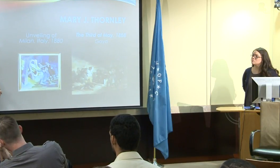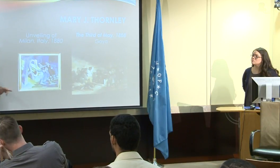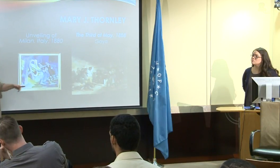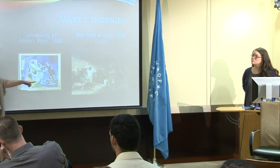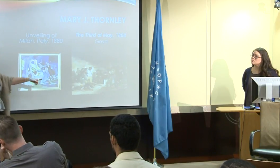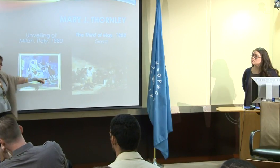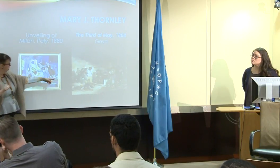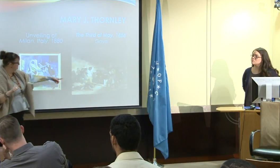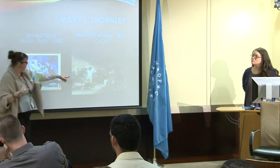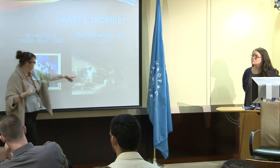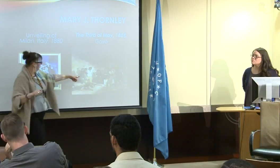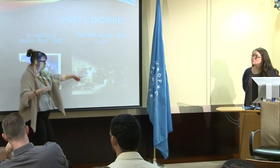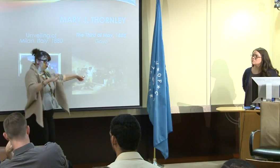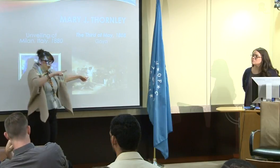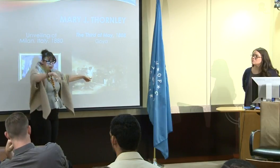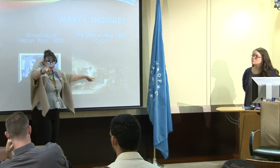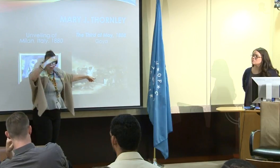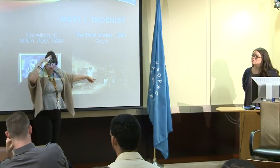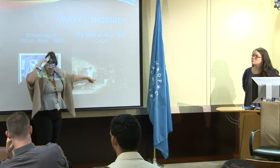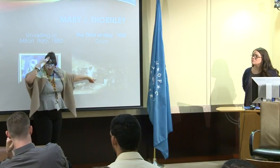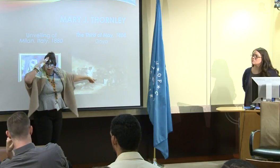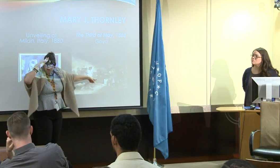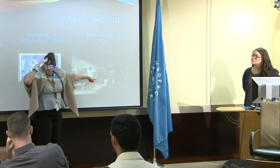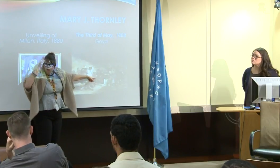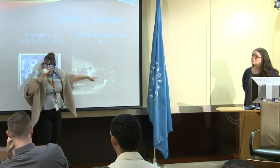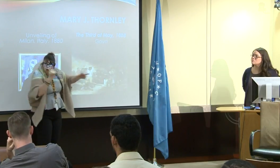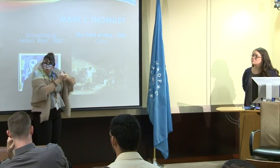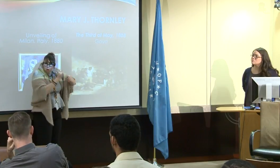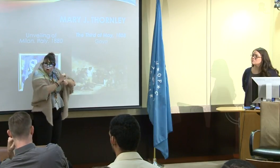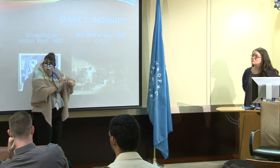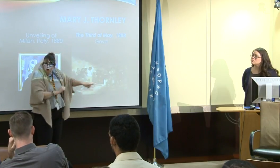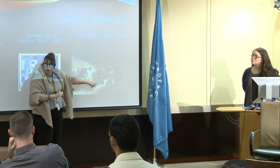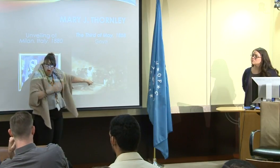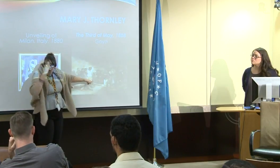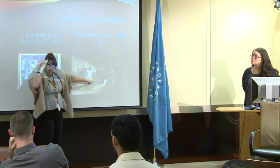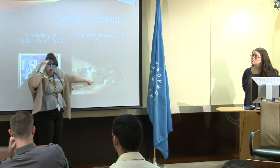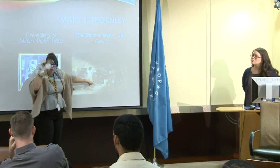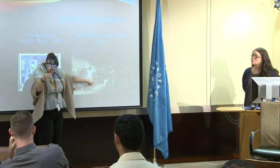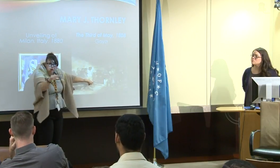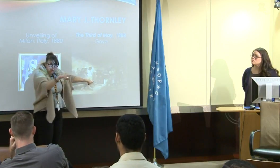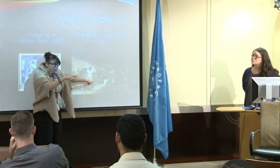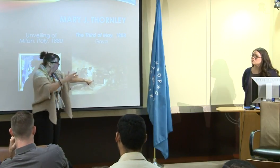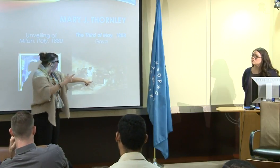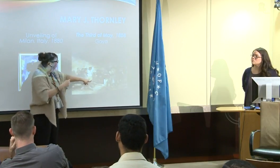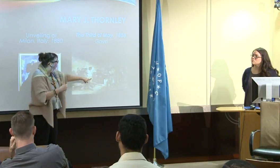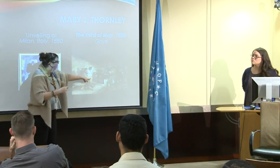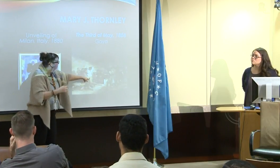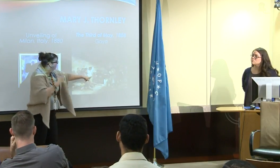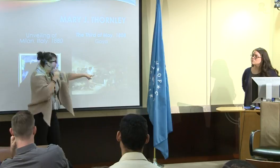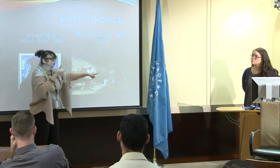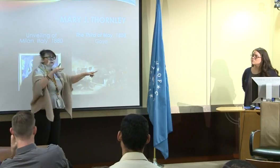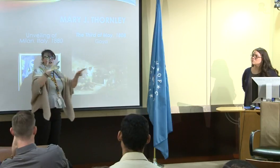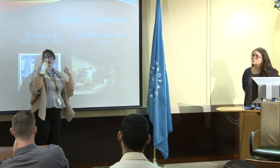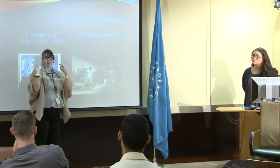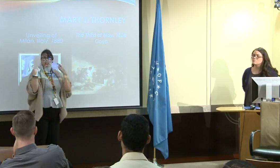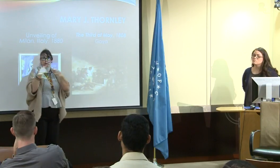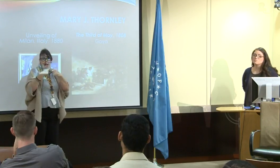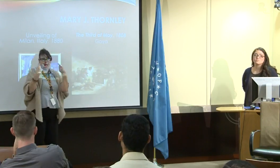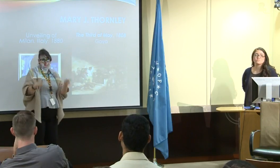by Alexander Graham Bell, and I'm sure you know of him. Now, let's look over at this painting here. Do you Goya's painting, The Third of May?